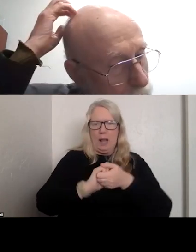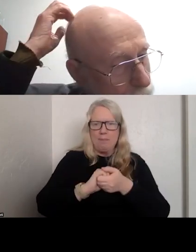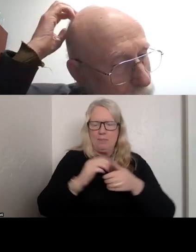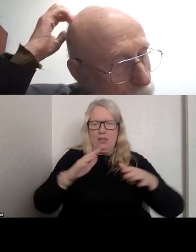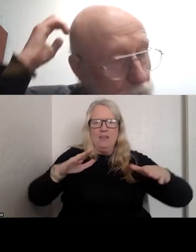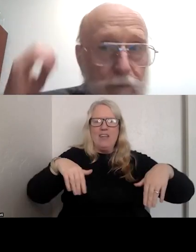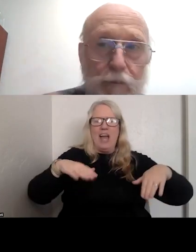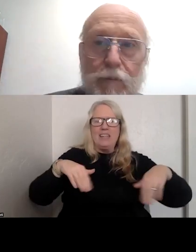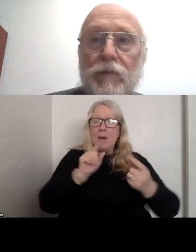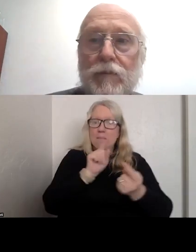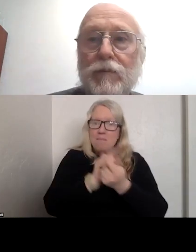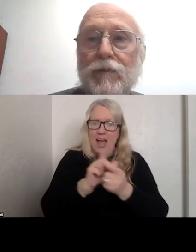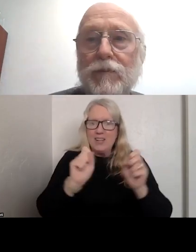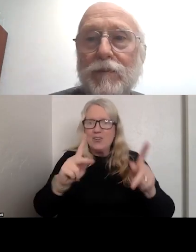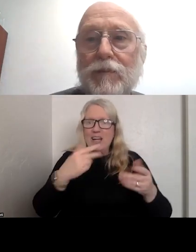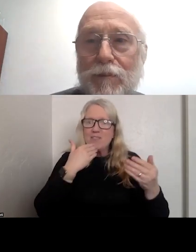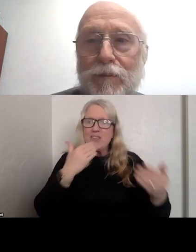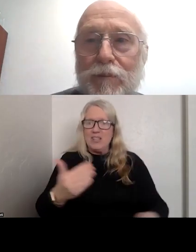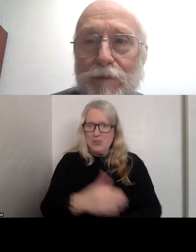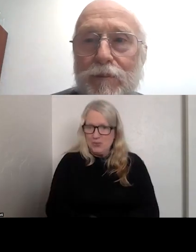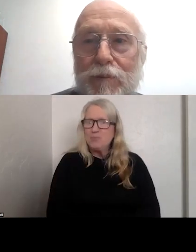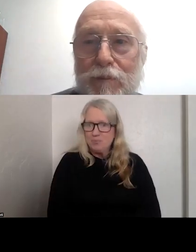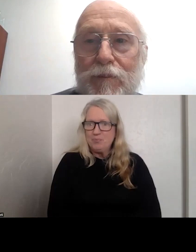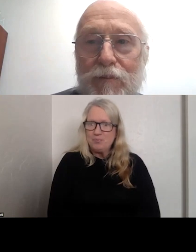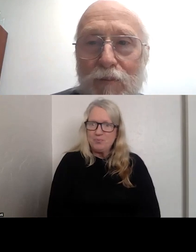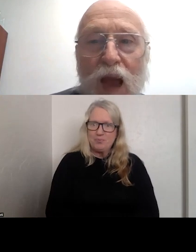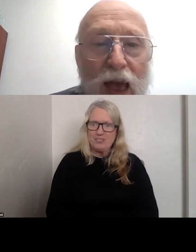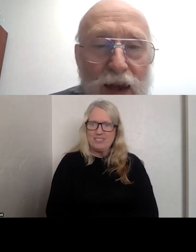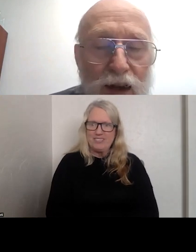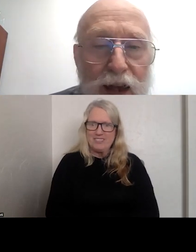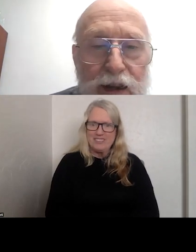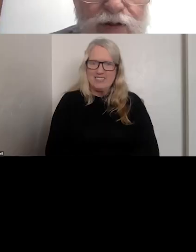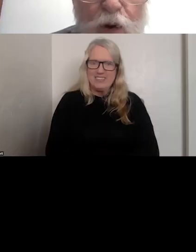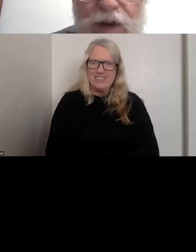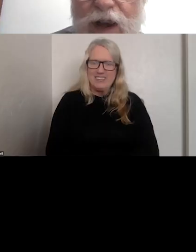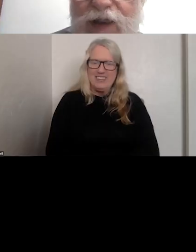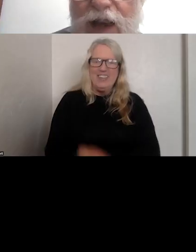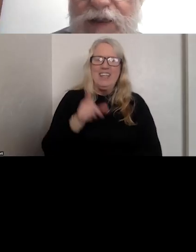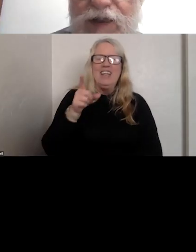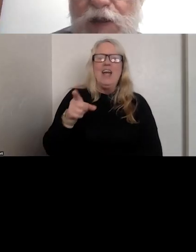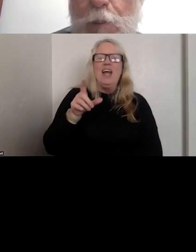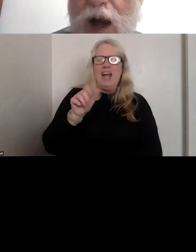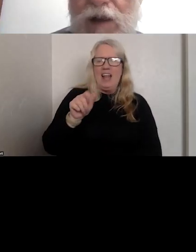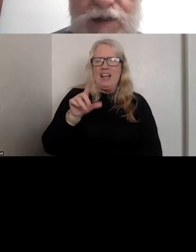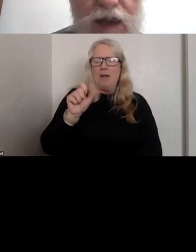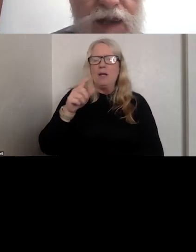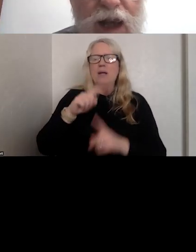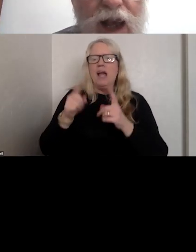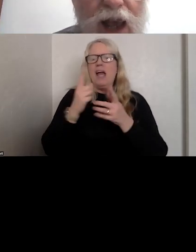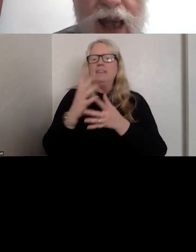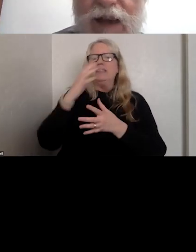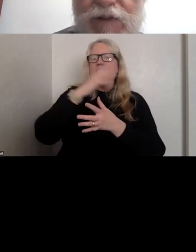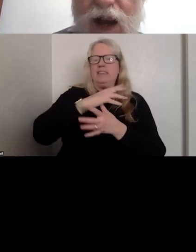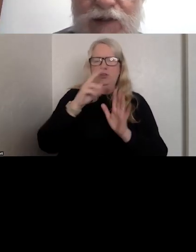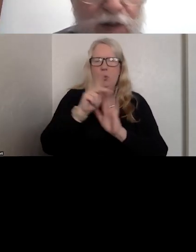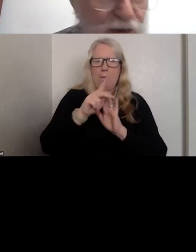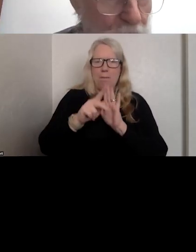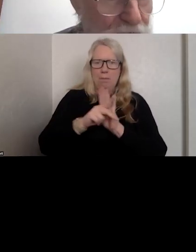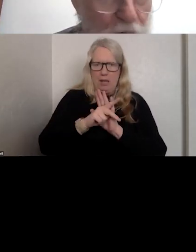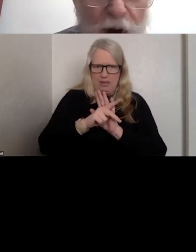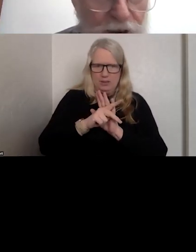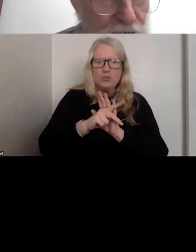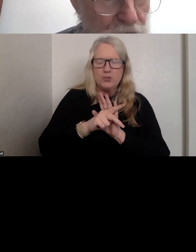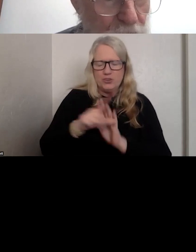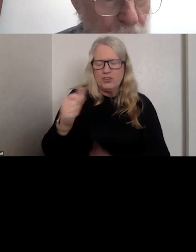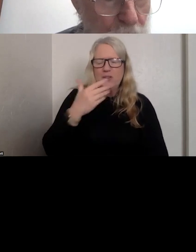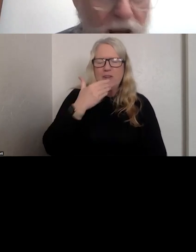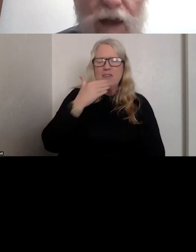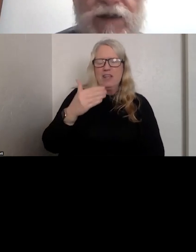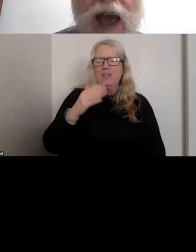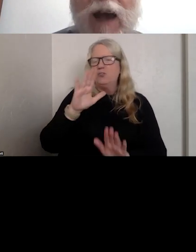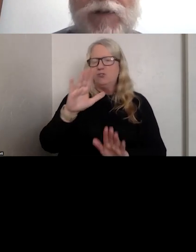: AND ALANA HAS JOINED AS A SENIOR POLICY MANAGER. GREAT TO